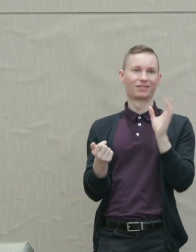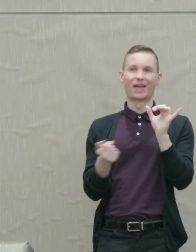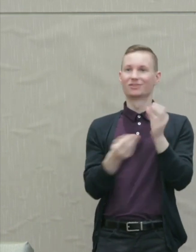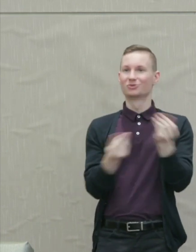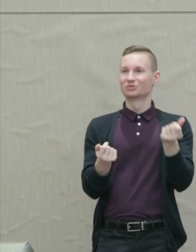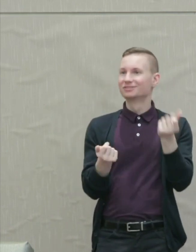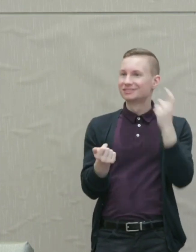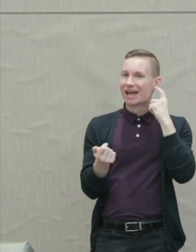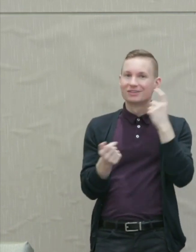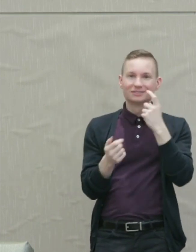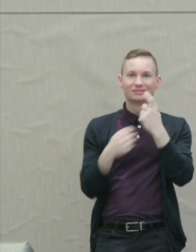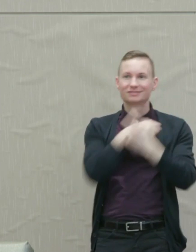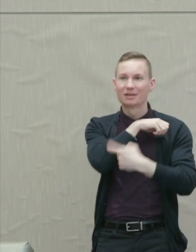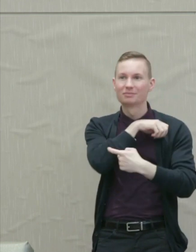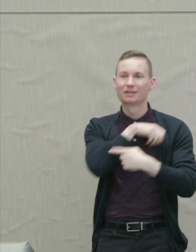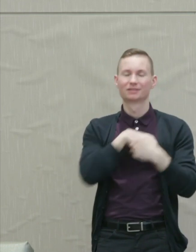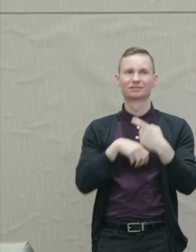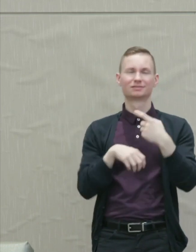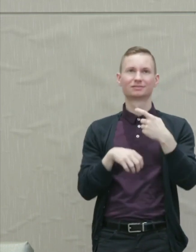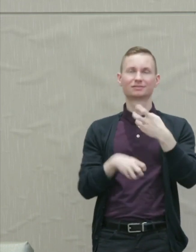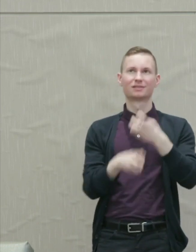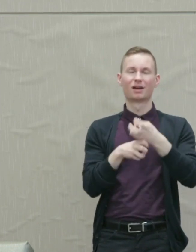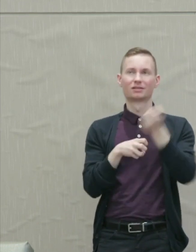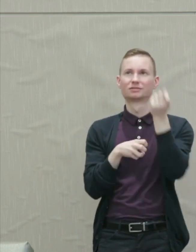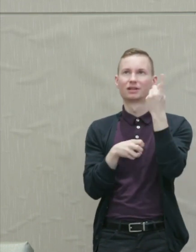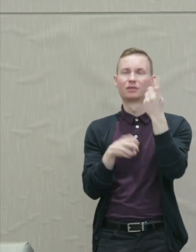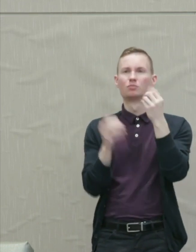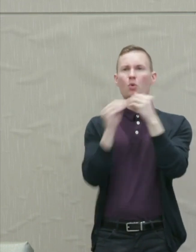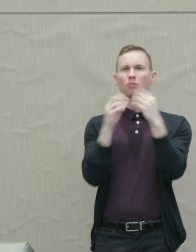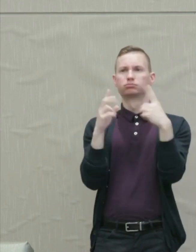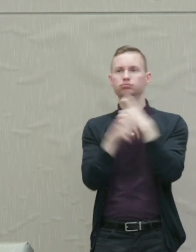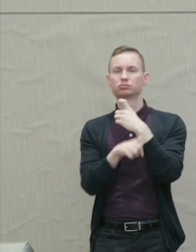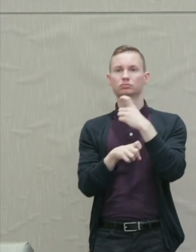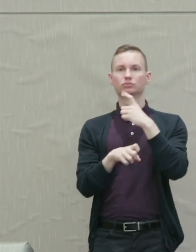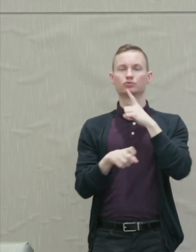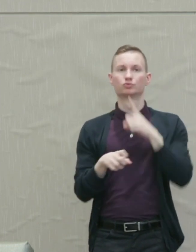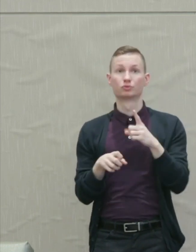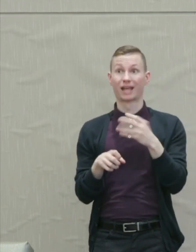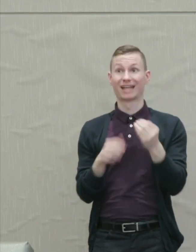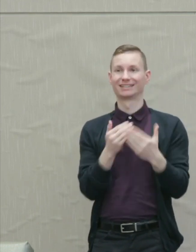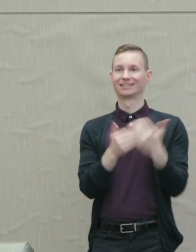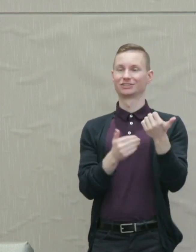It's hard to wrap our minds around complicated truths and it's far easier to incinerate the